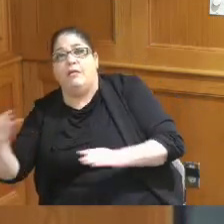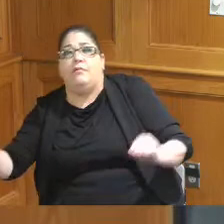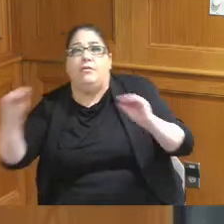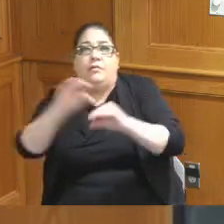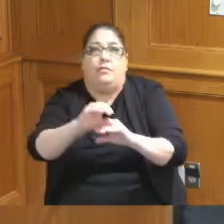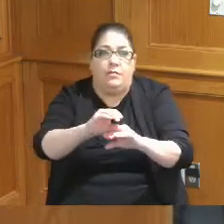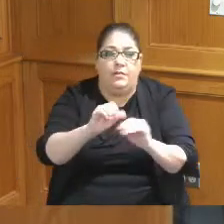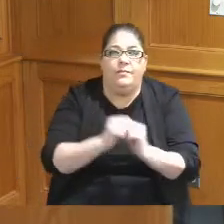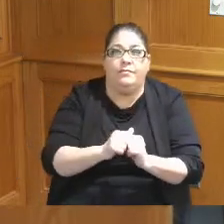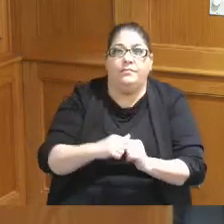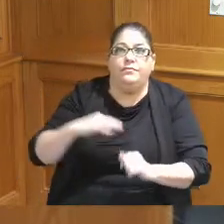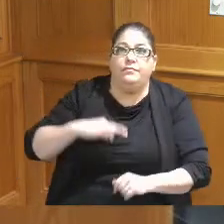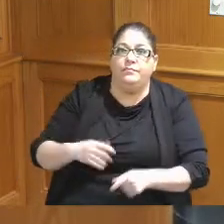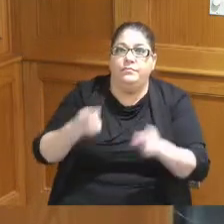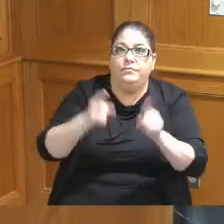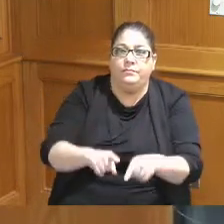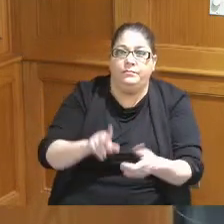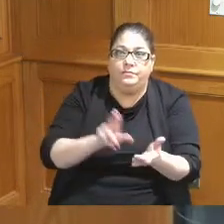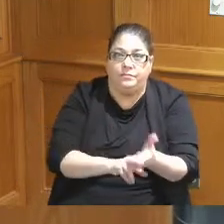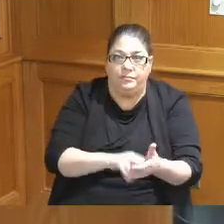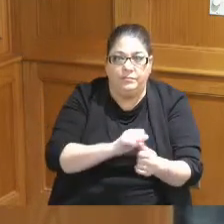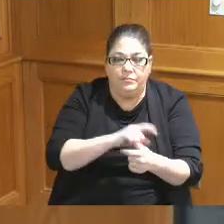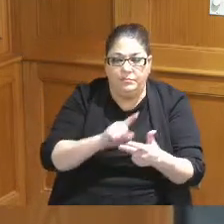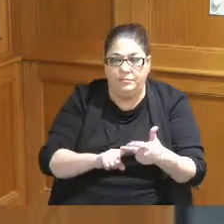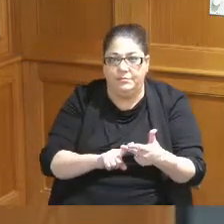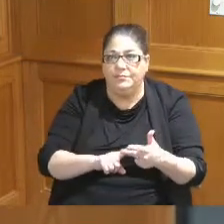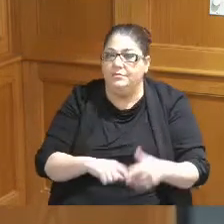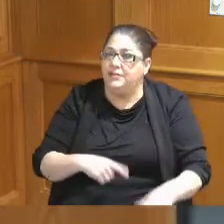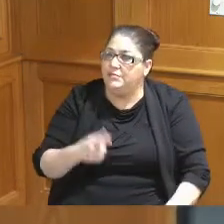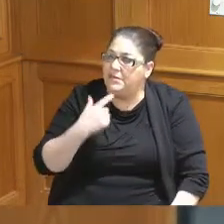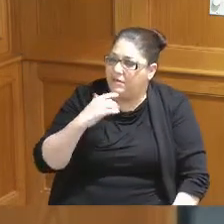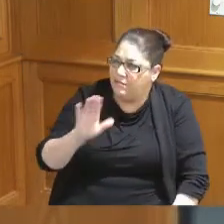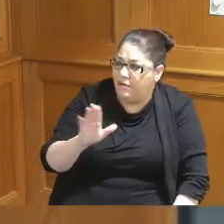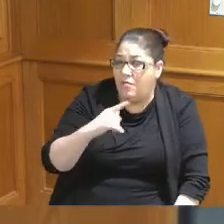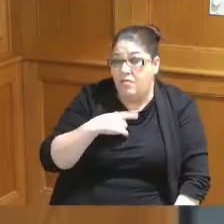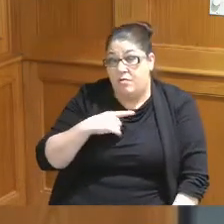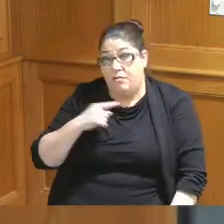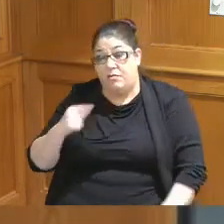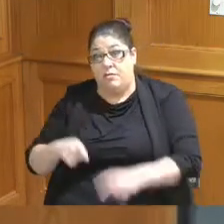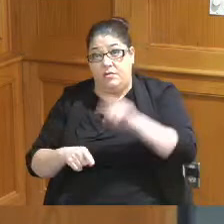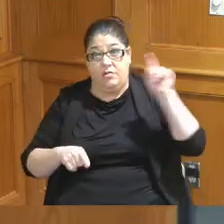get to have a credit agreement for it and I'm saying that when it came to the hotel I'm not